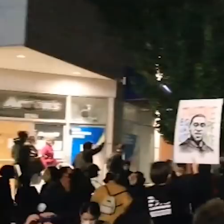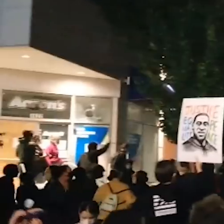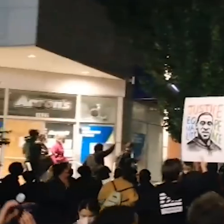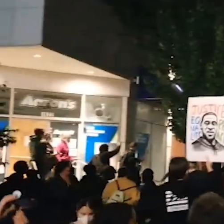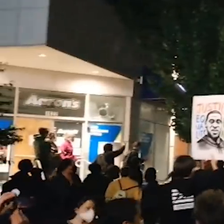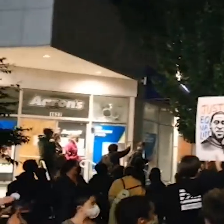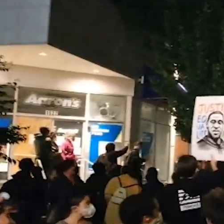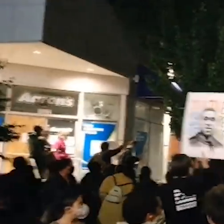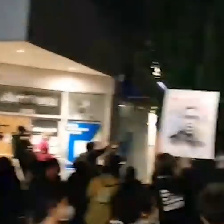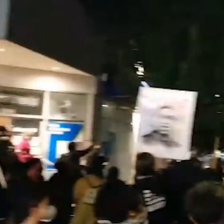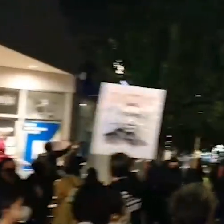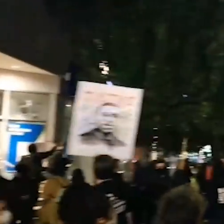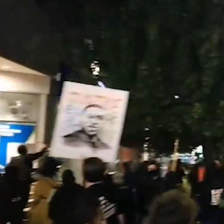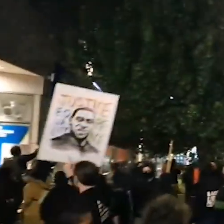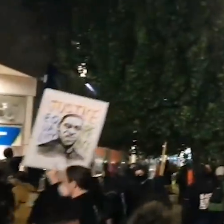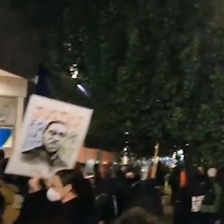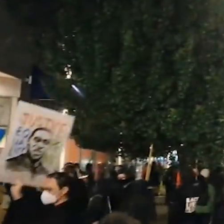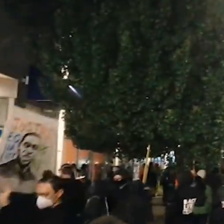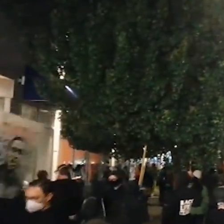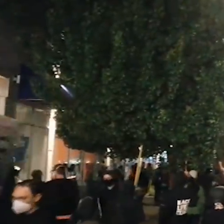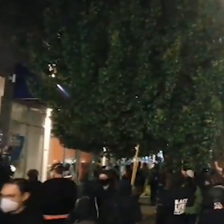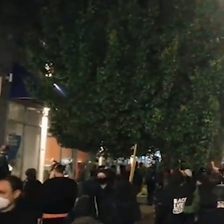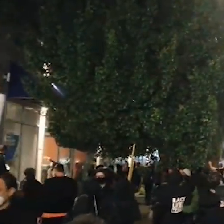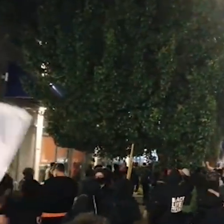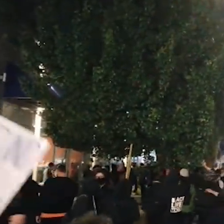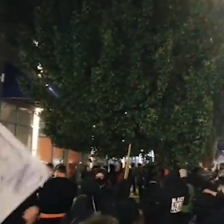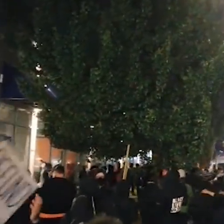And at this point we've just given the CS gas warning.